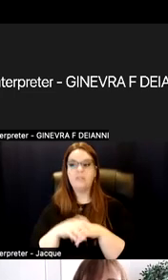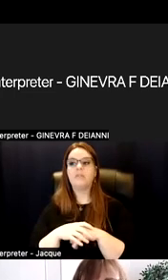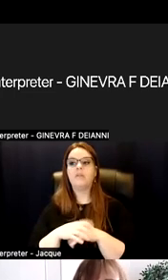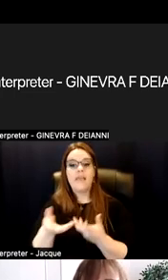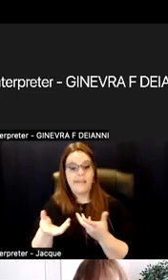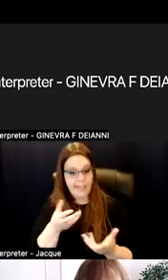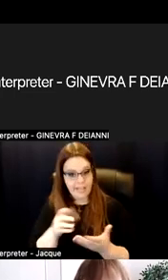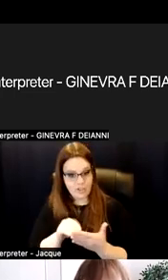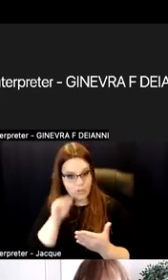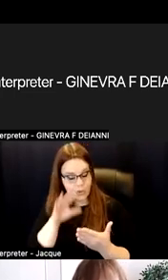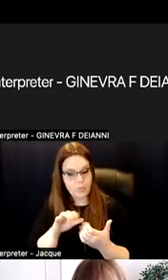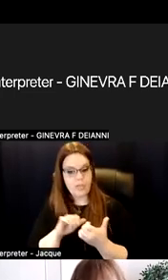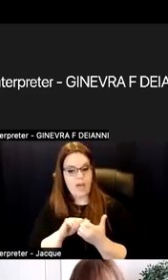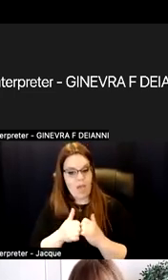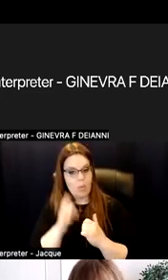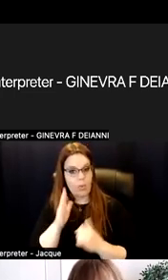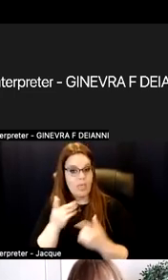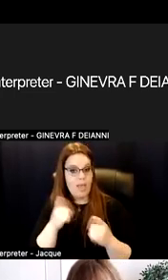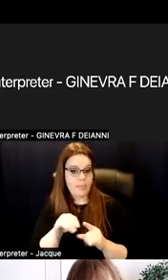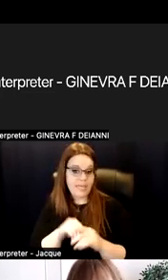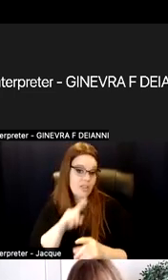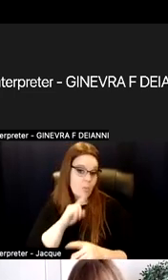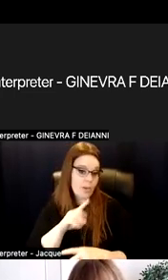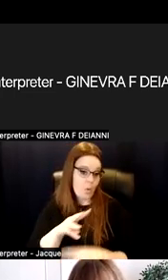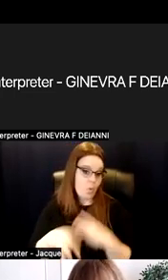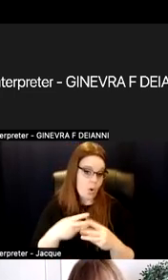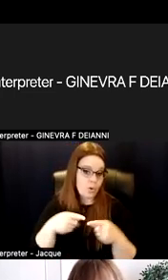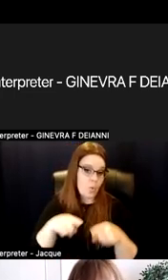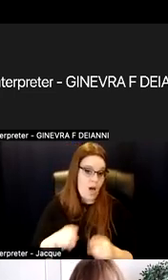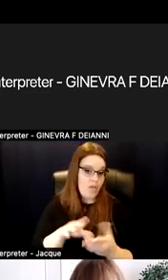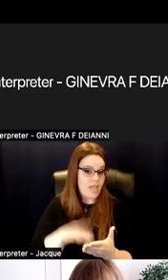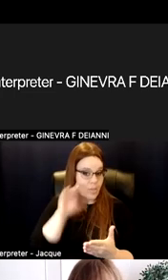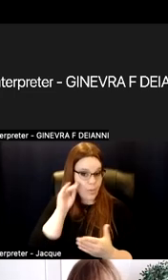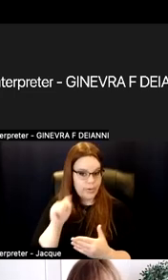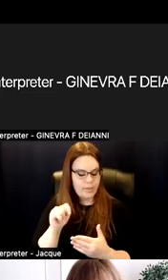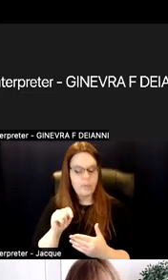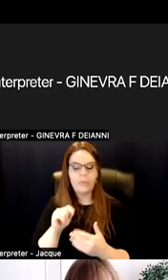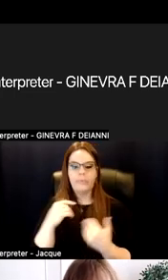on how it's going to happen in the real-world while they're learning it, it locks in a little better.